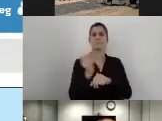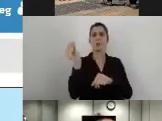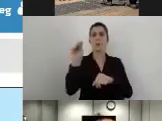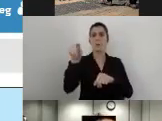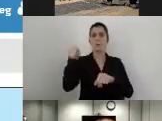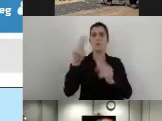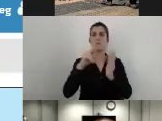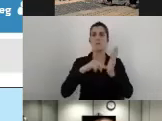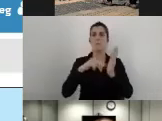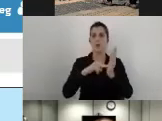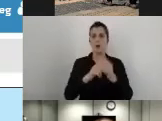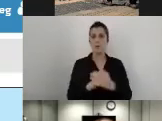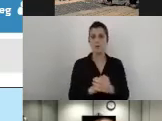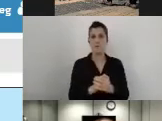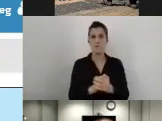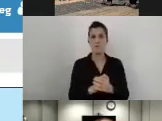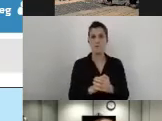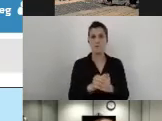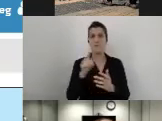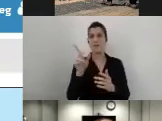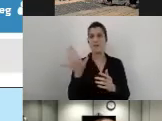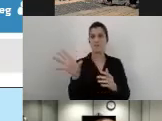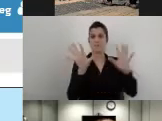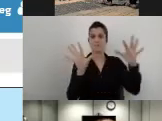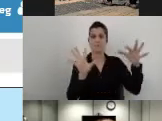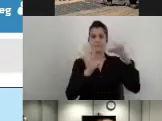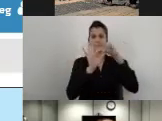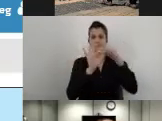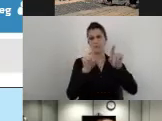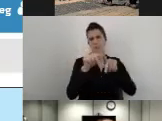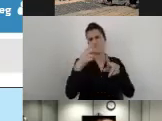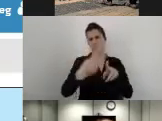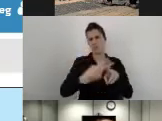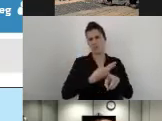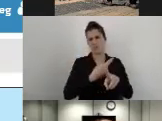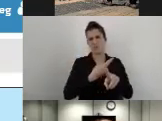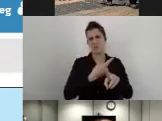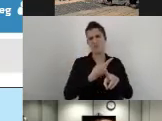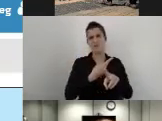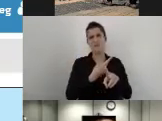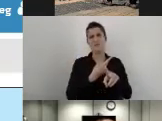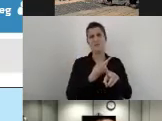This will take me to the usual windows picture selection,